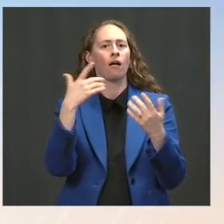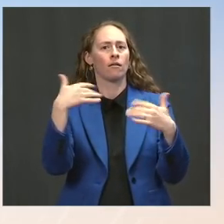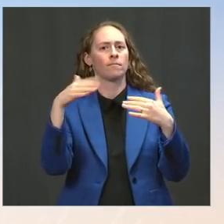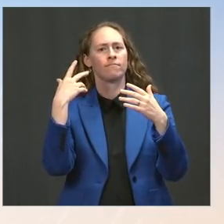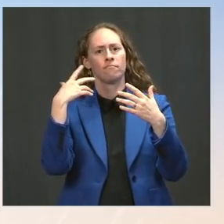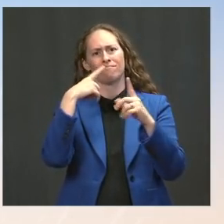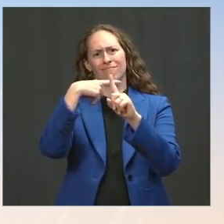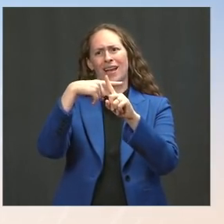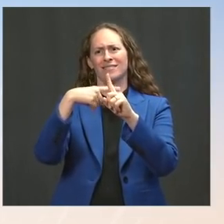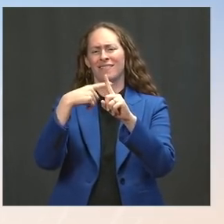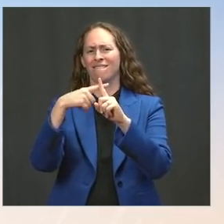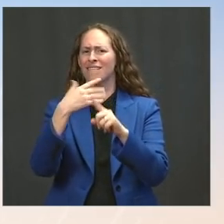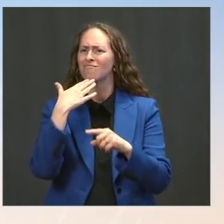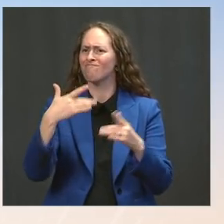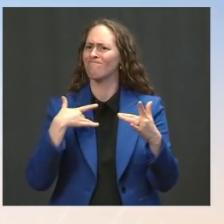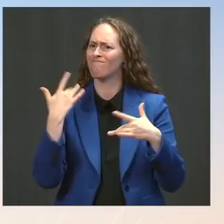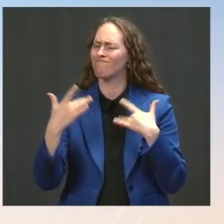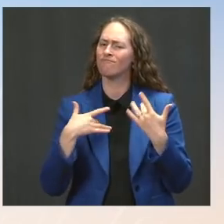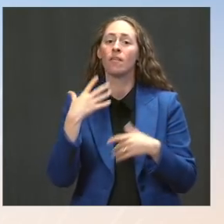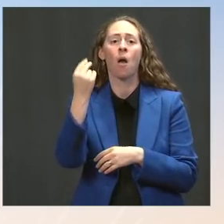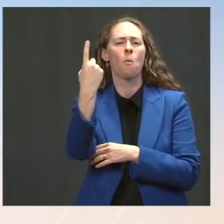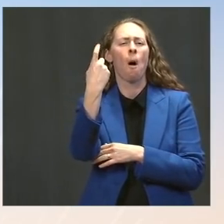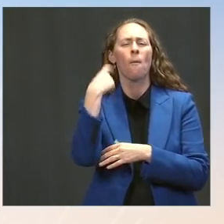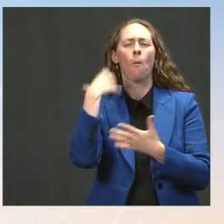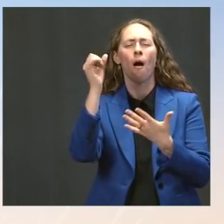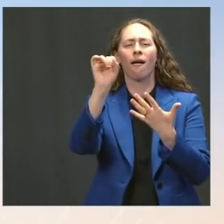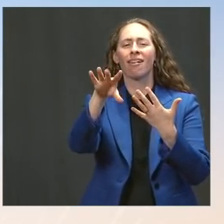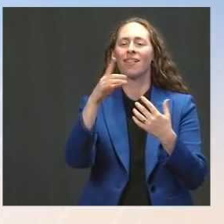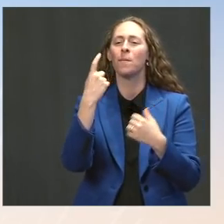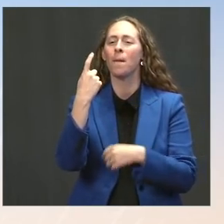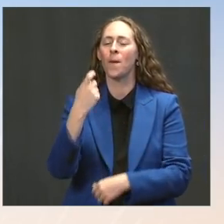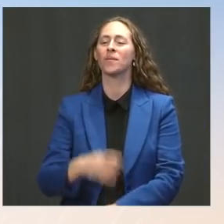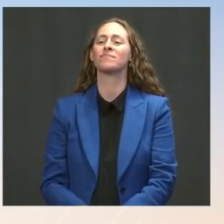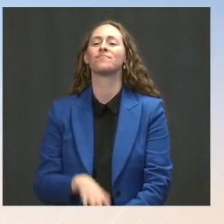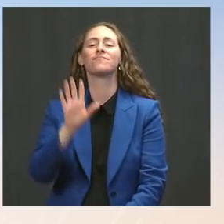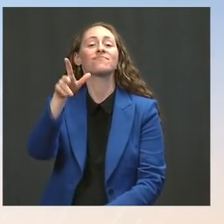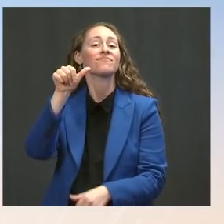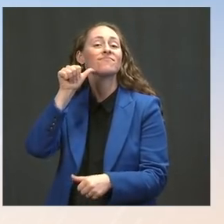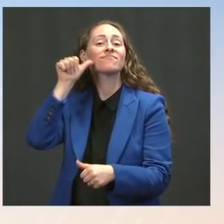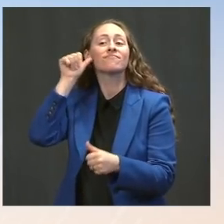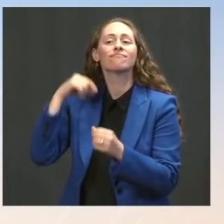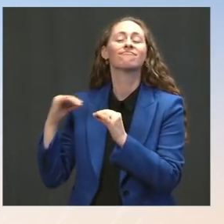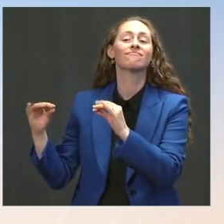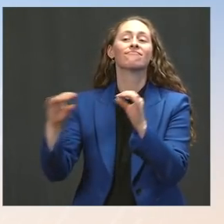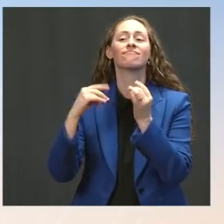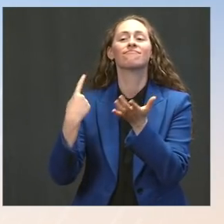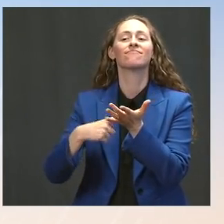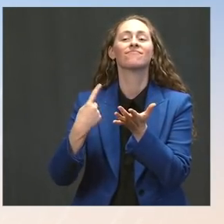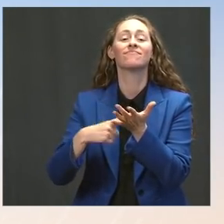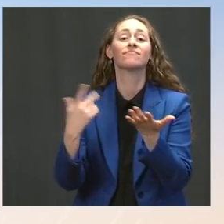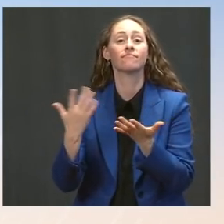In the reporting period from yesterday, nearly half a million Americans made the decision to get their first shot.